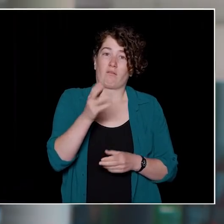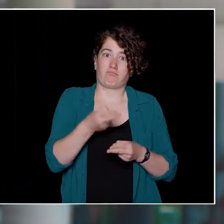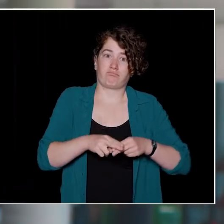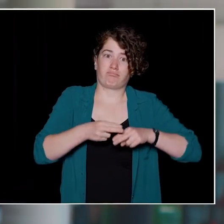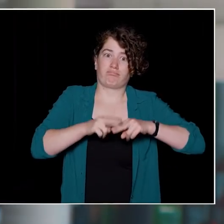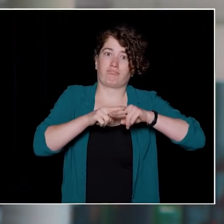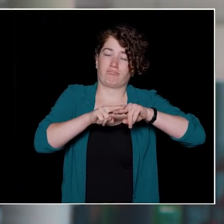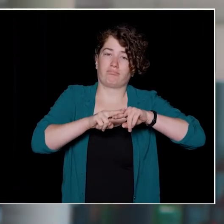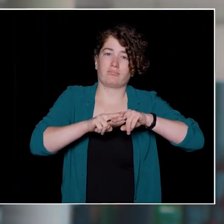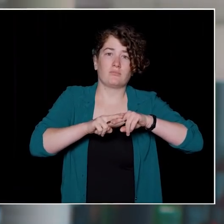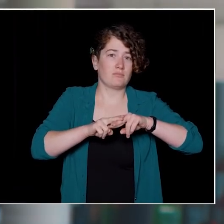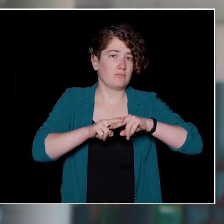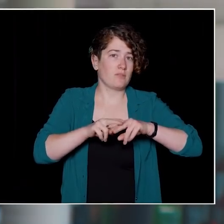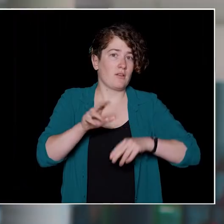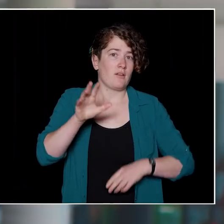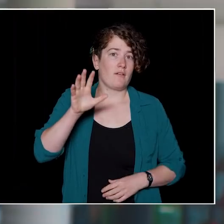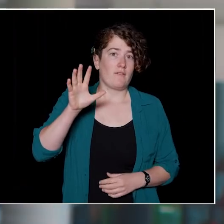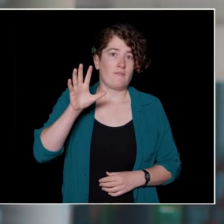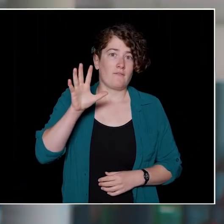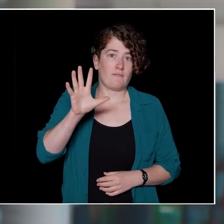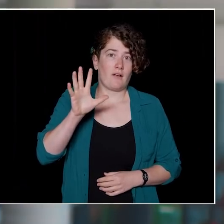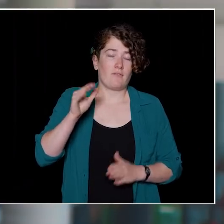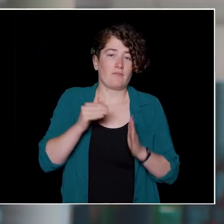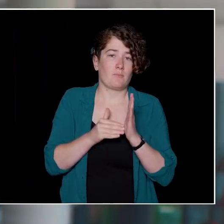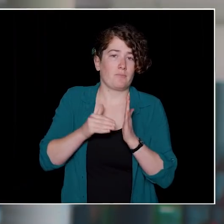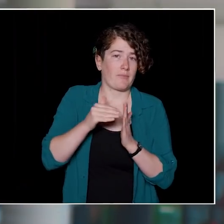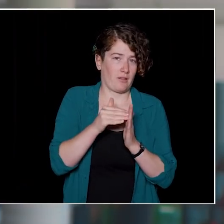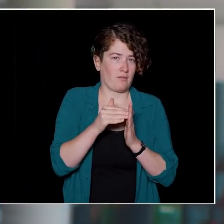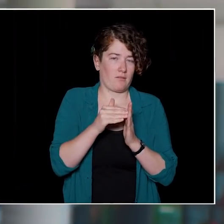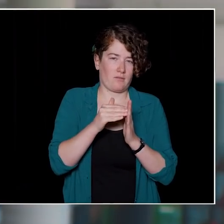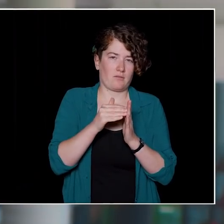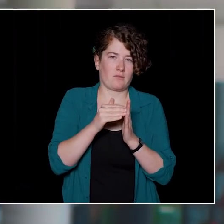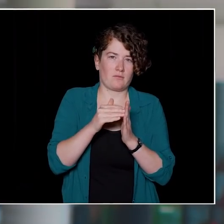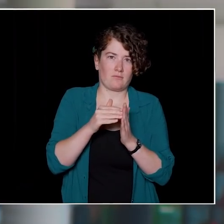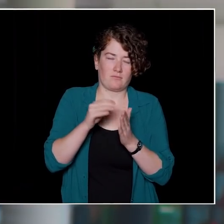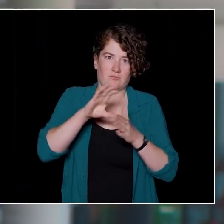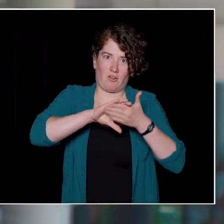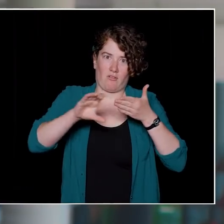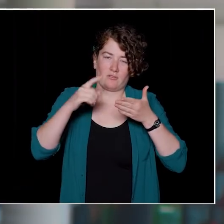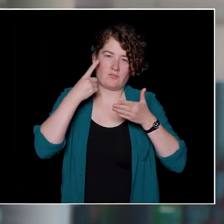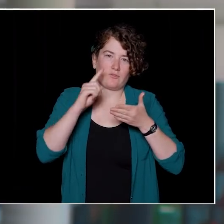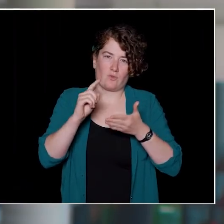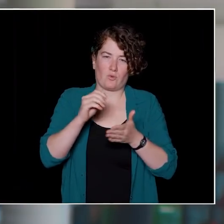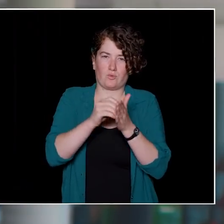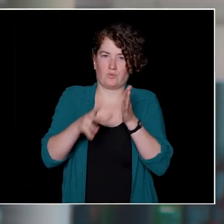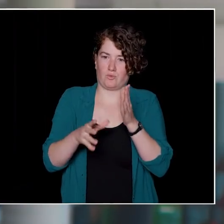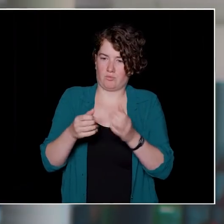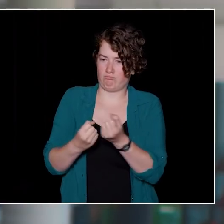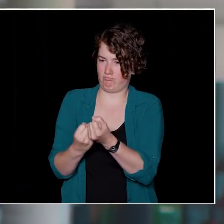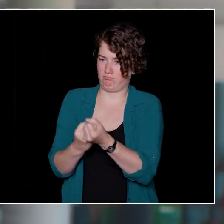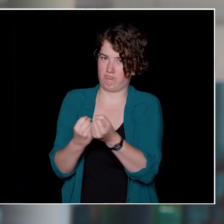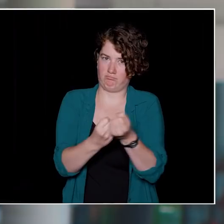in emergency funding for pandemic-related student aid. Supporting our fellow students like you is at the core of our DNA as your student union